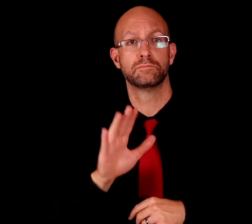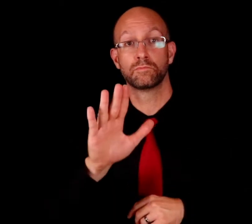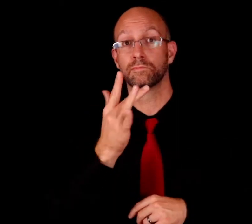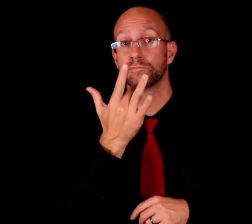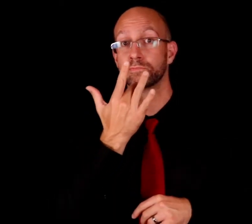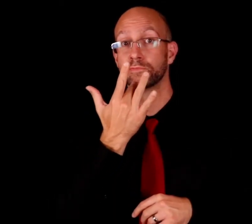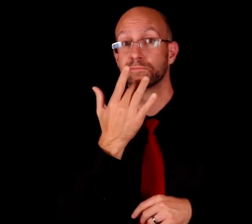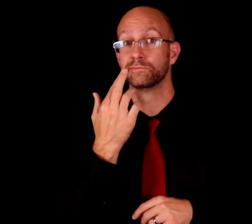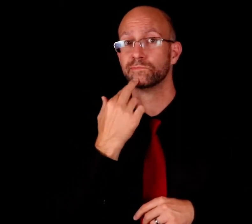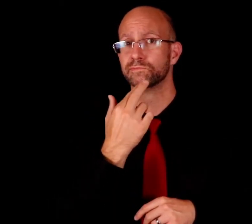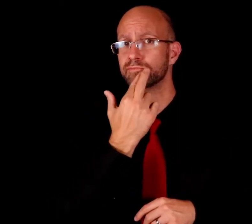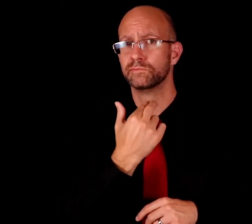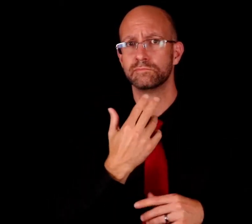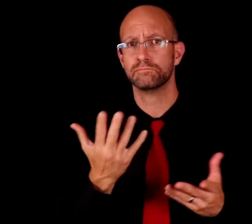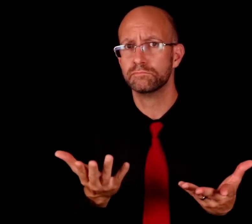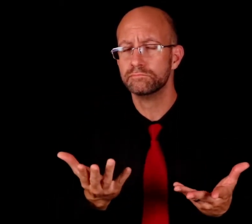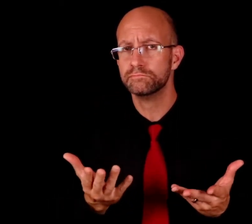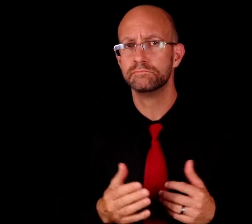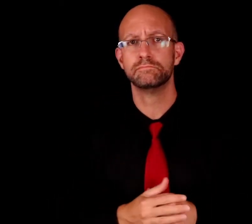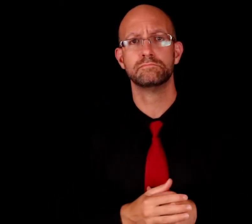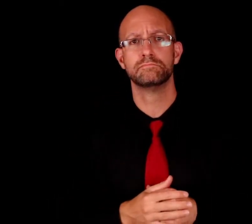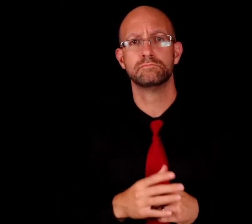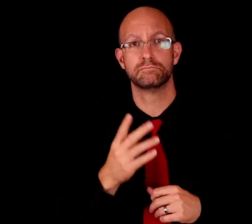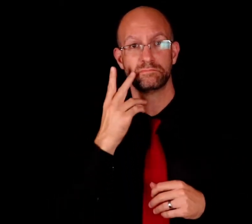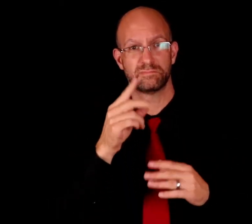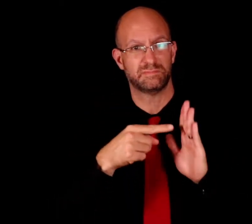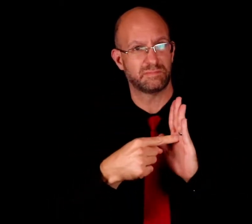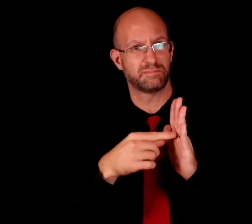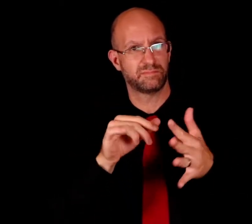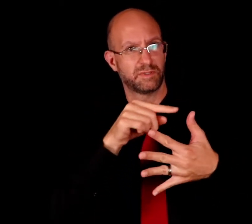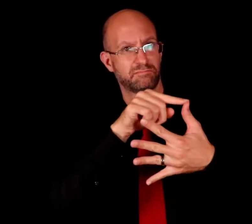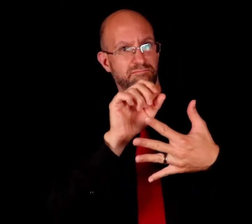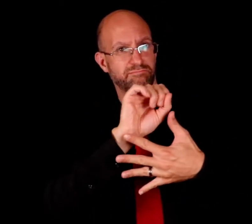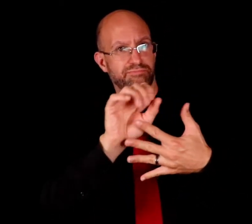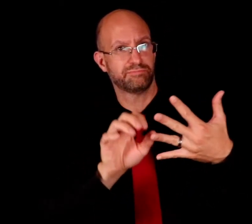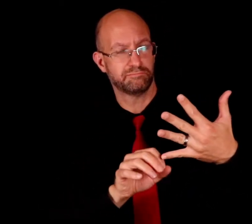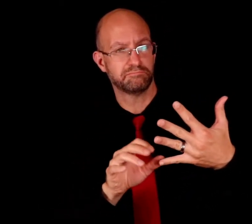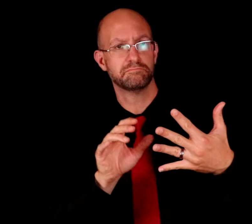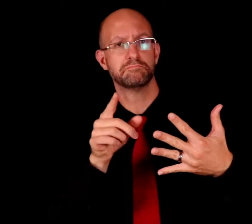YOUR FAVORITE RESTAURANT WHAT? So you see these examples I've shown you.